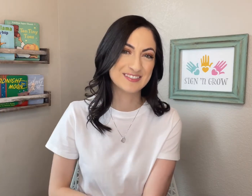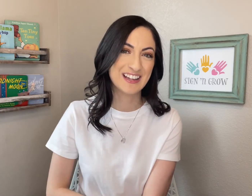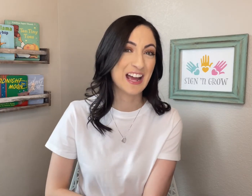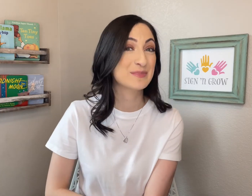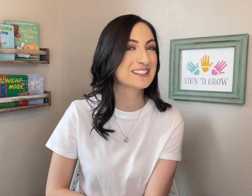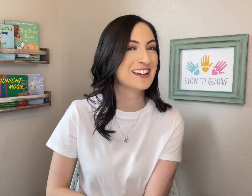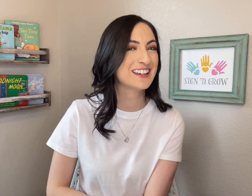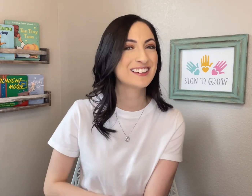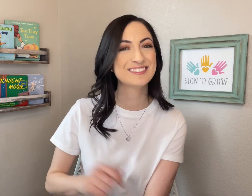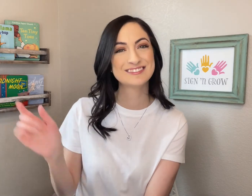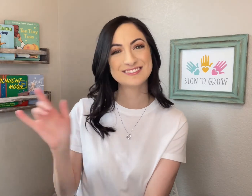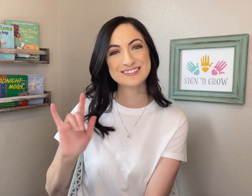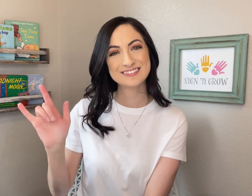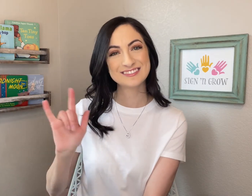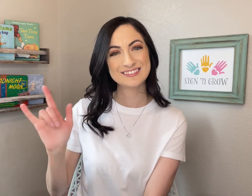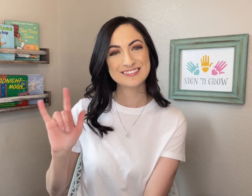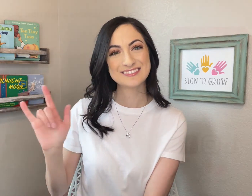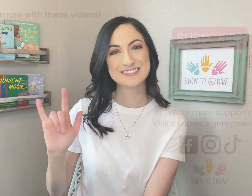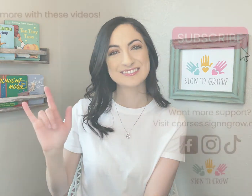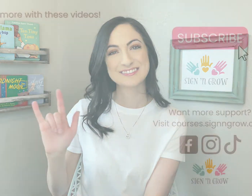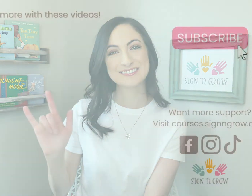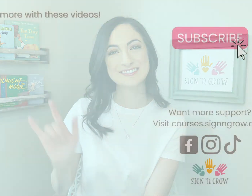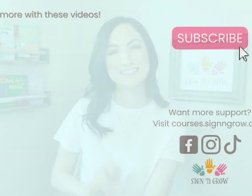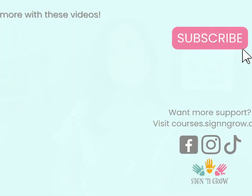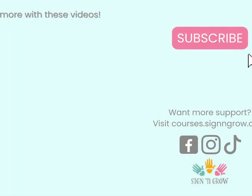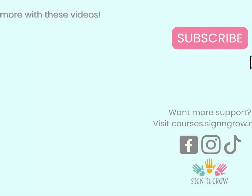Happy signing!